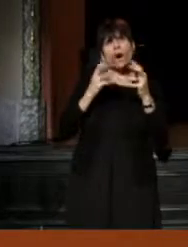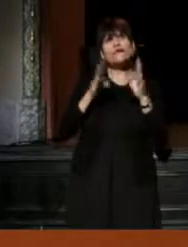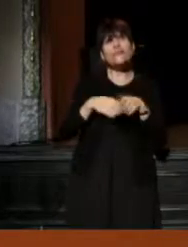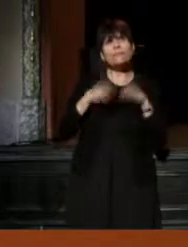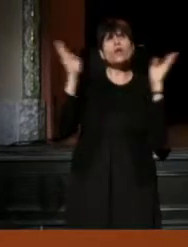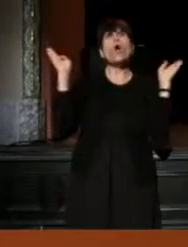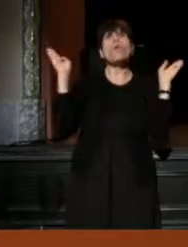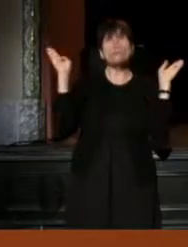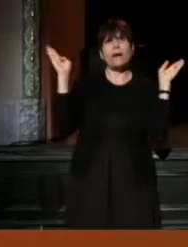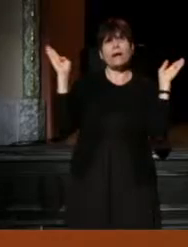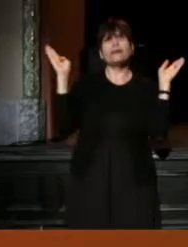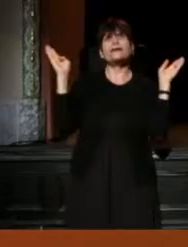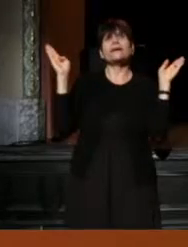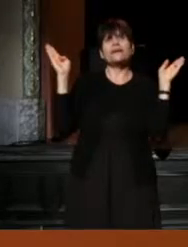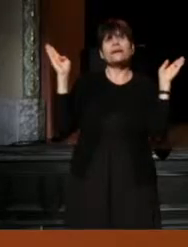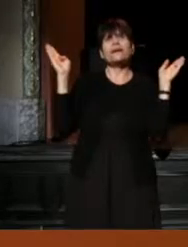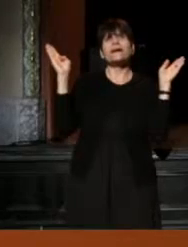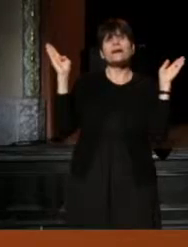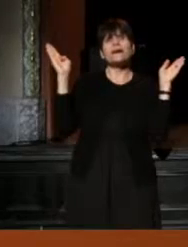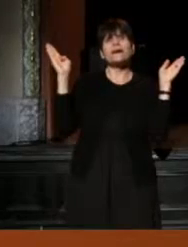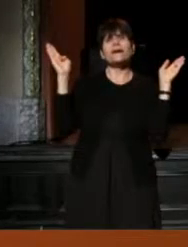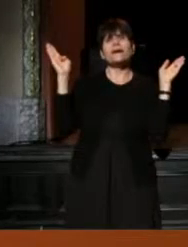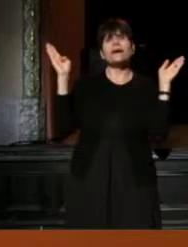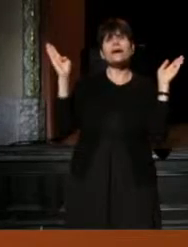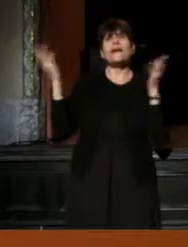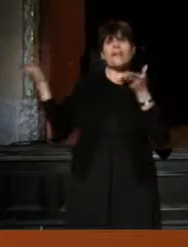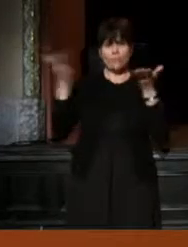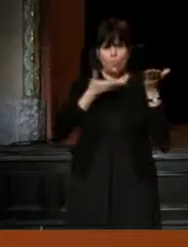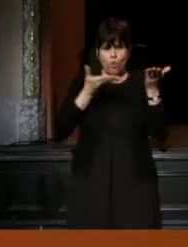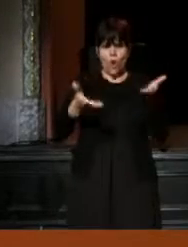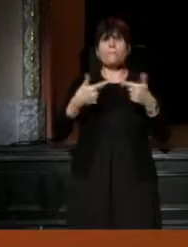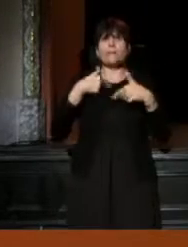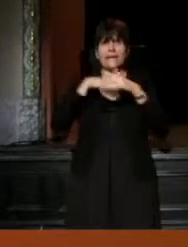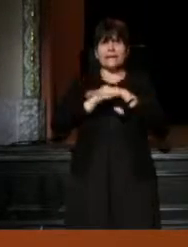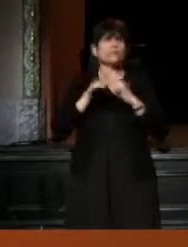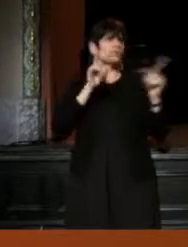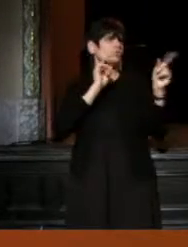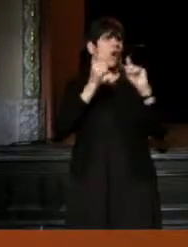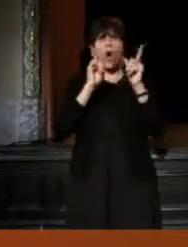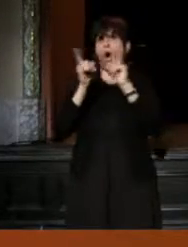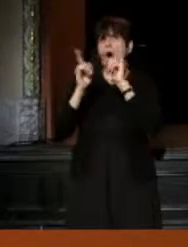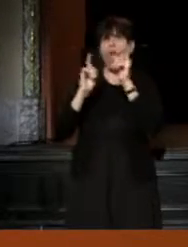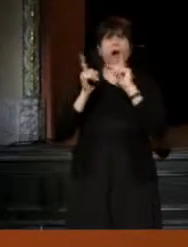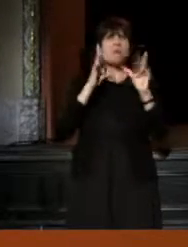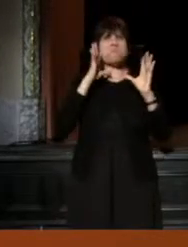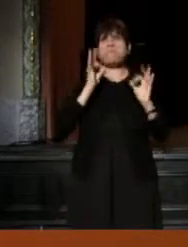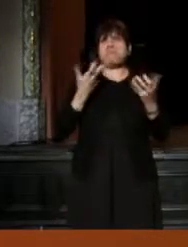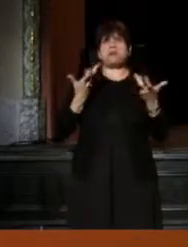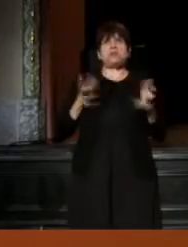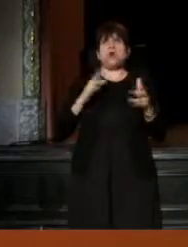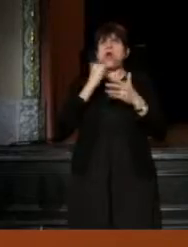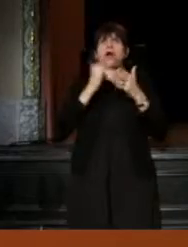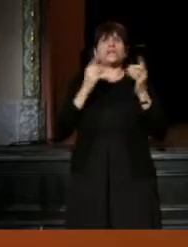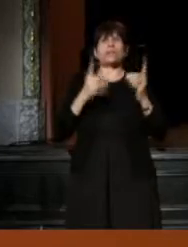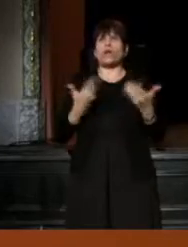and they brought me down to talk. I had decided I didn't want to be an artistic director anymore.